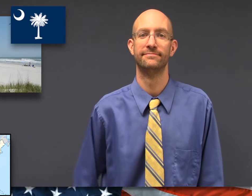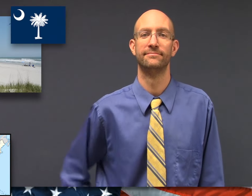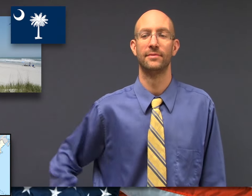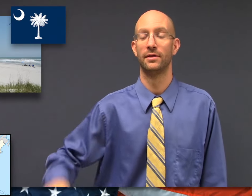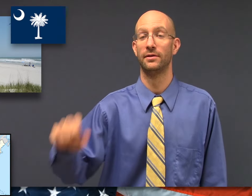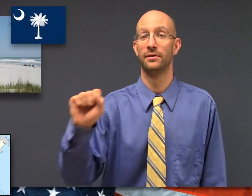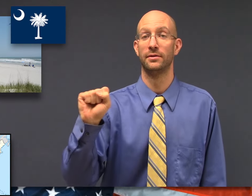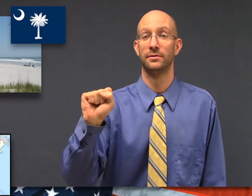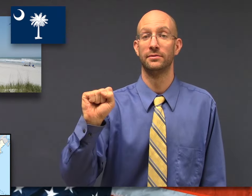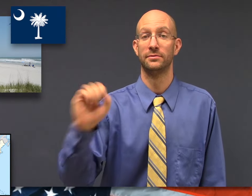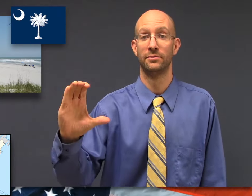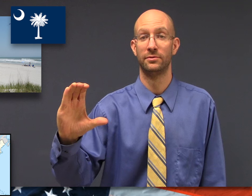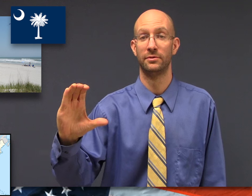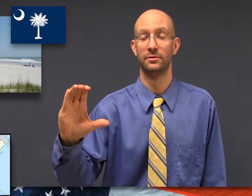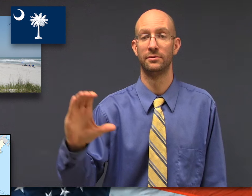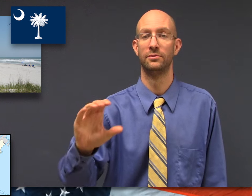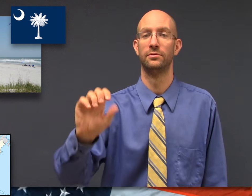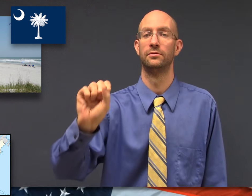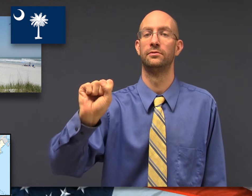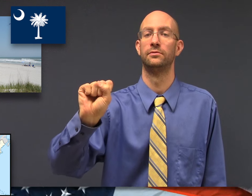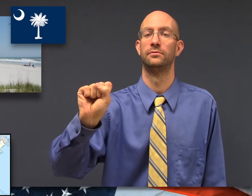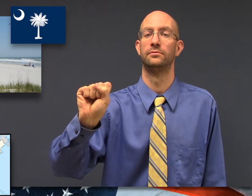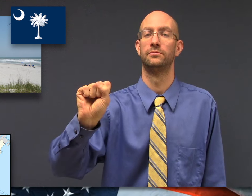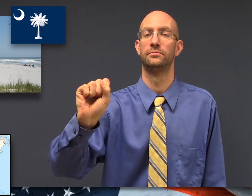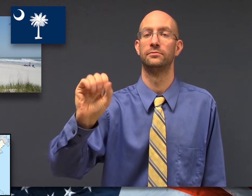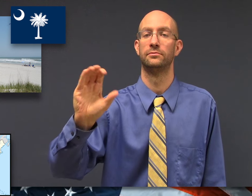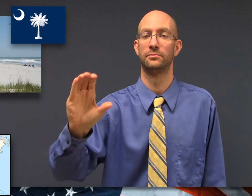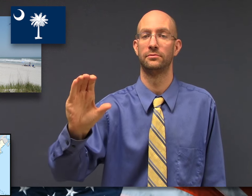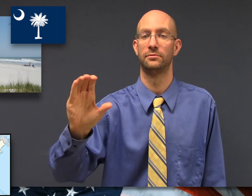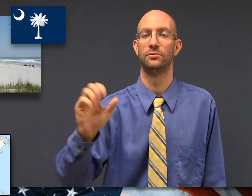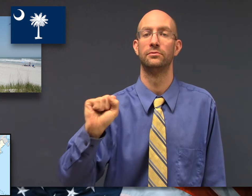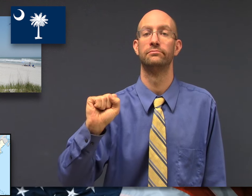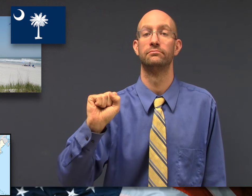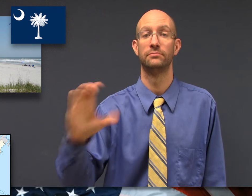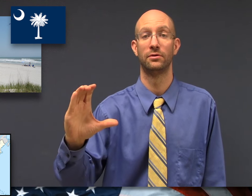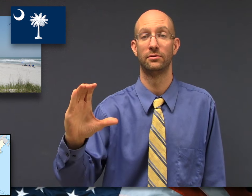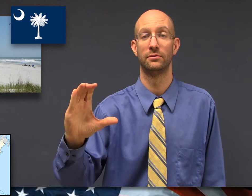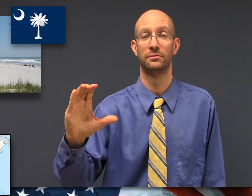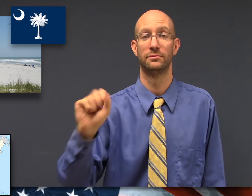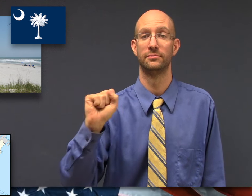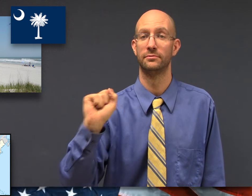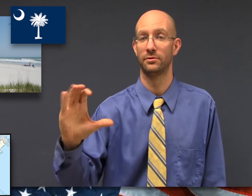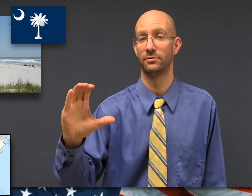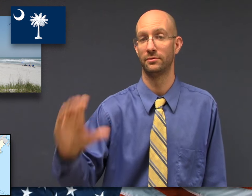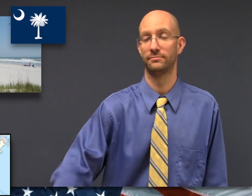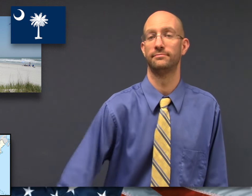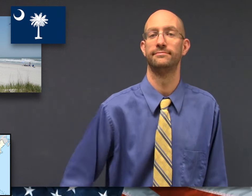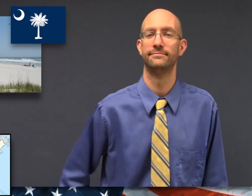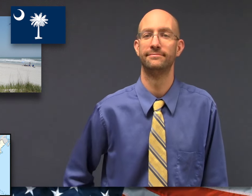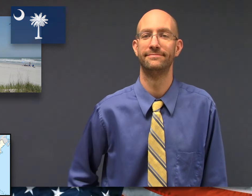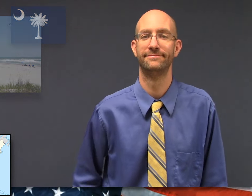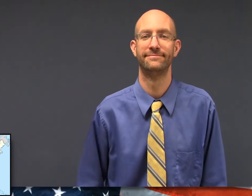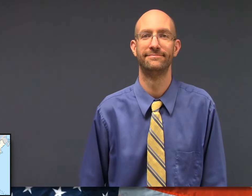fs-SC